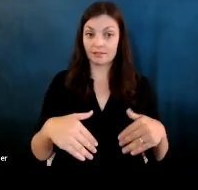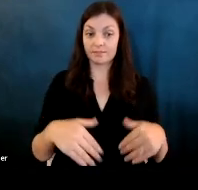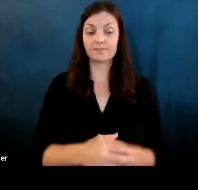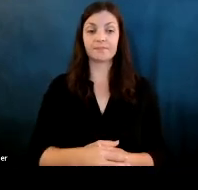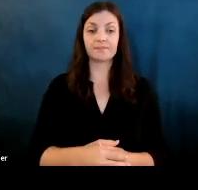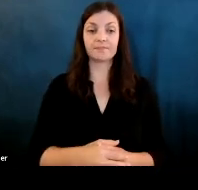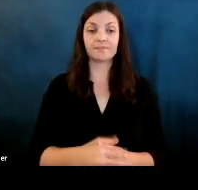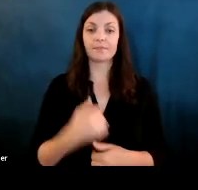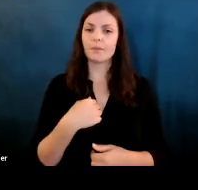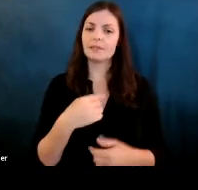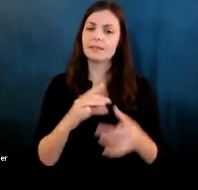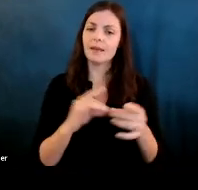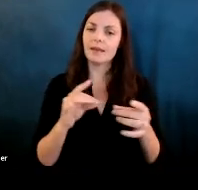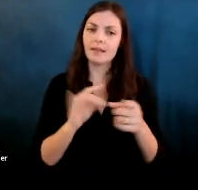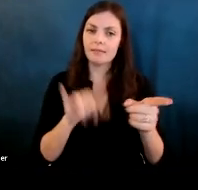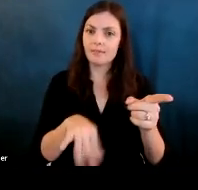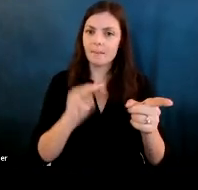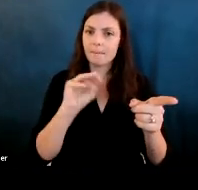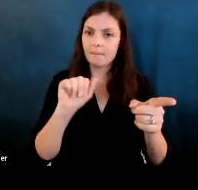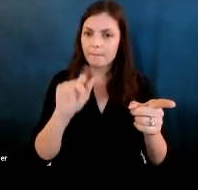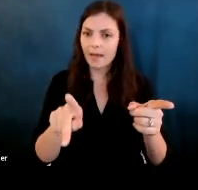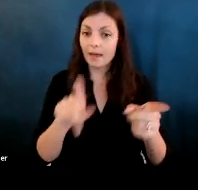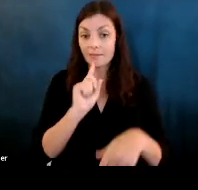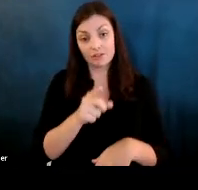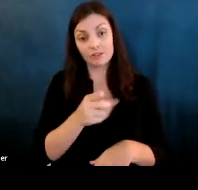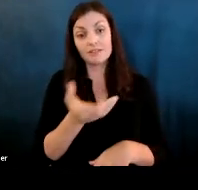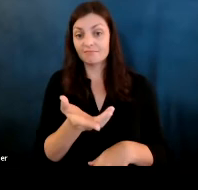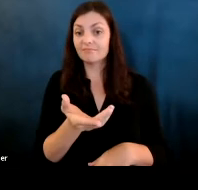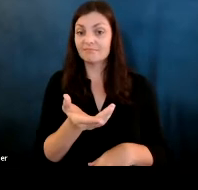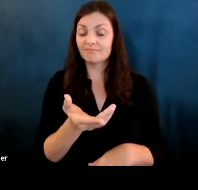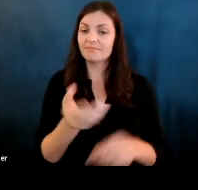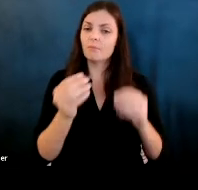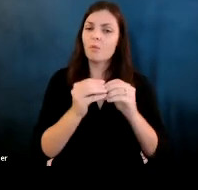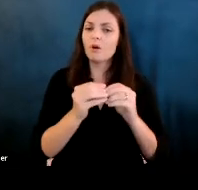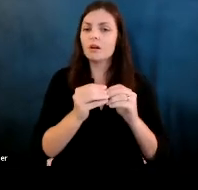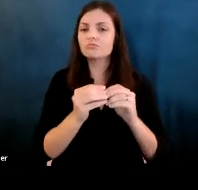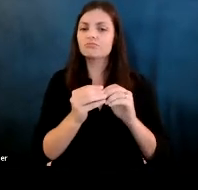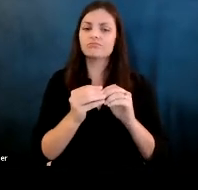Martin Wattenberg: What I would say is that this map actually to me, is a much subtler view of language in some ways.